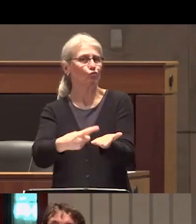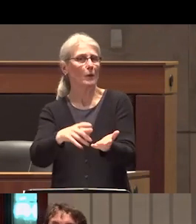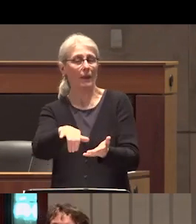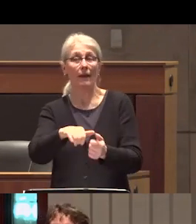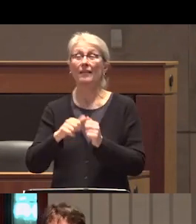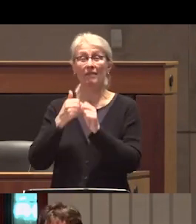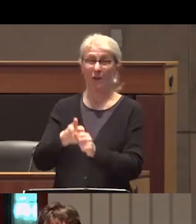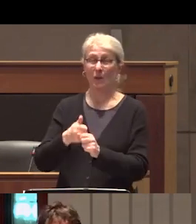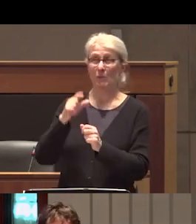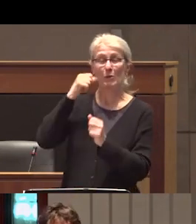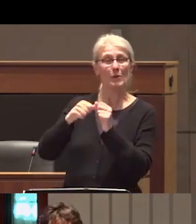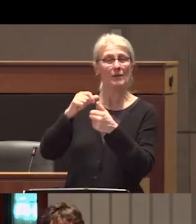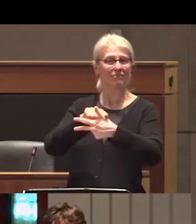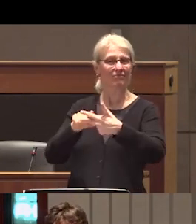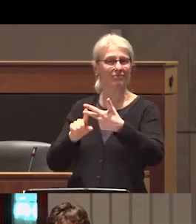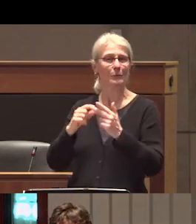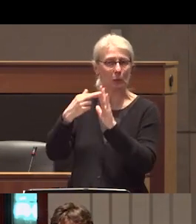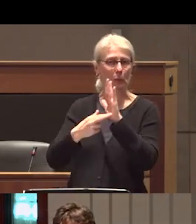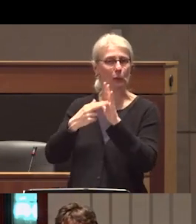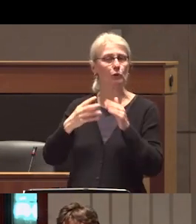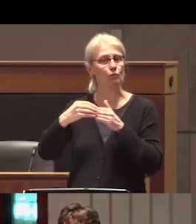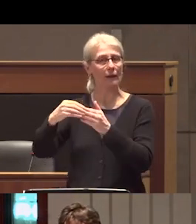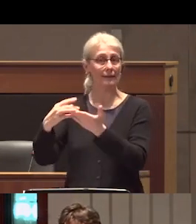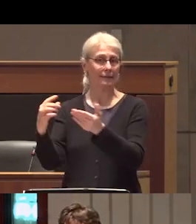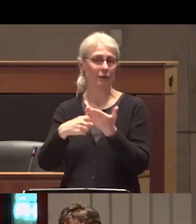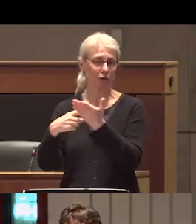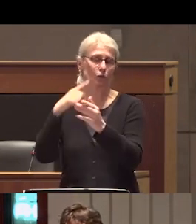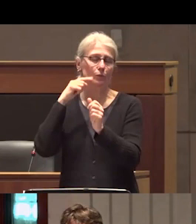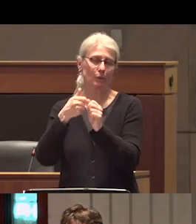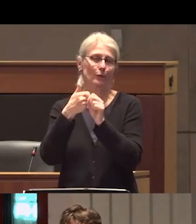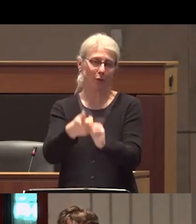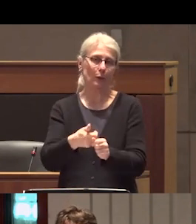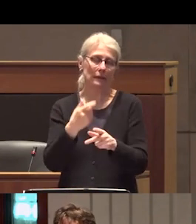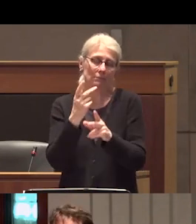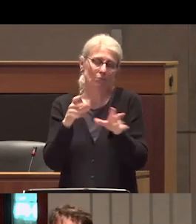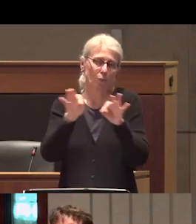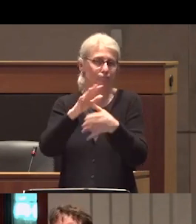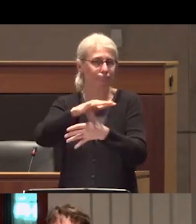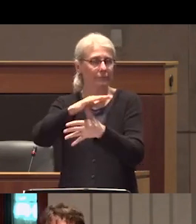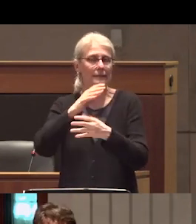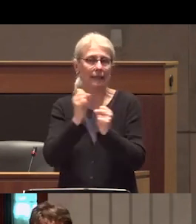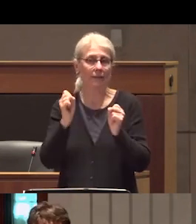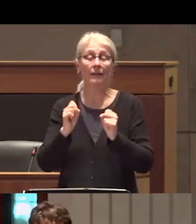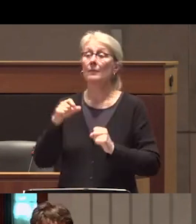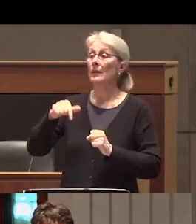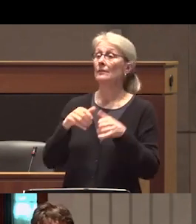as safe and inclusive as possible the Sterling prize lecture always covers controversial topics